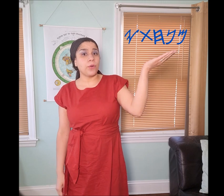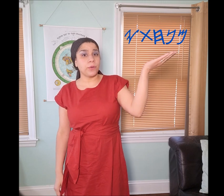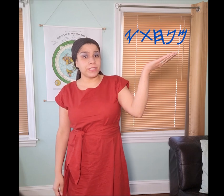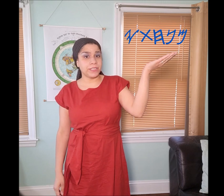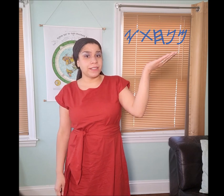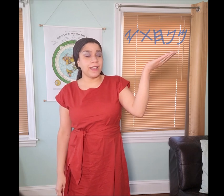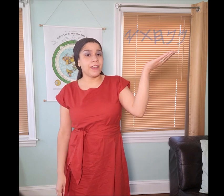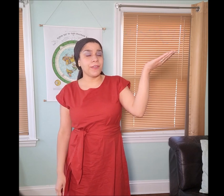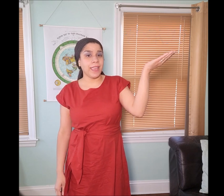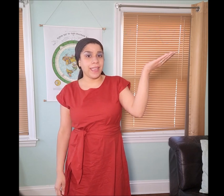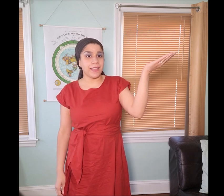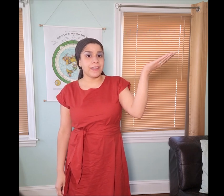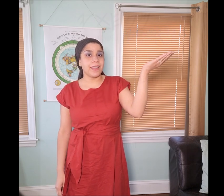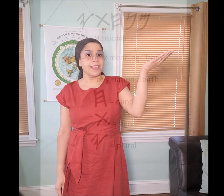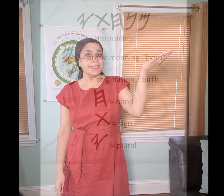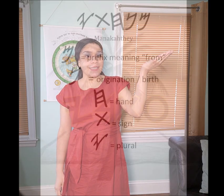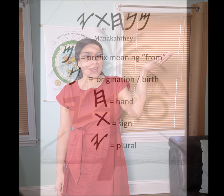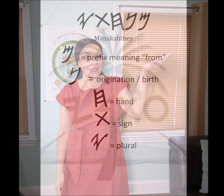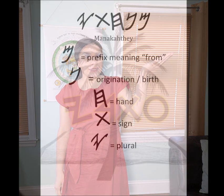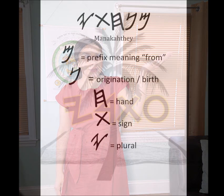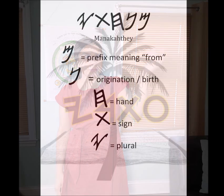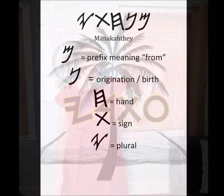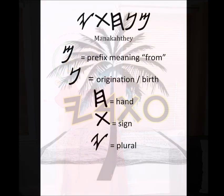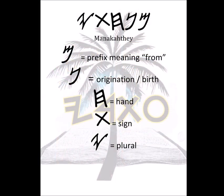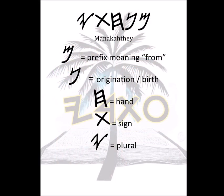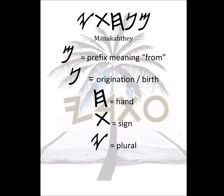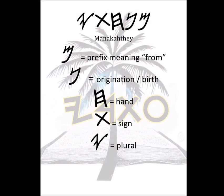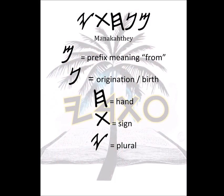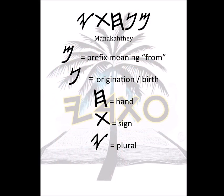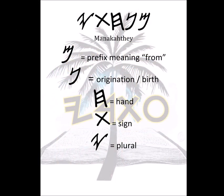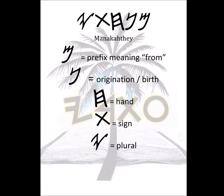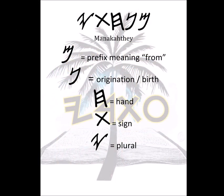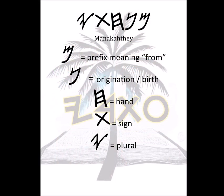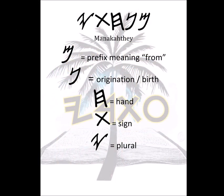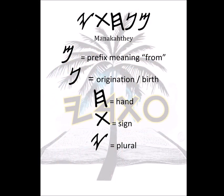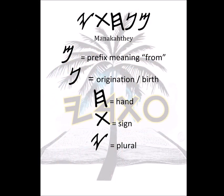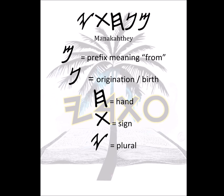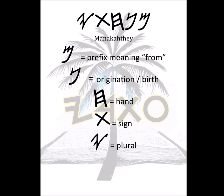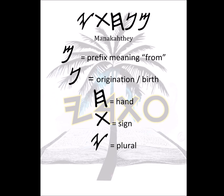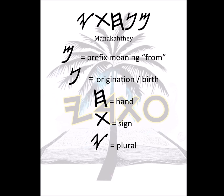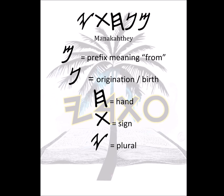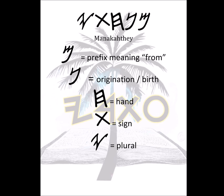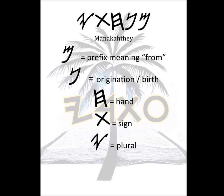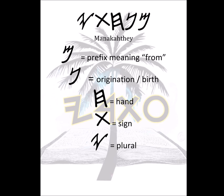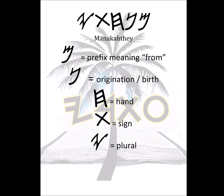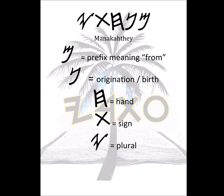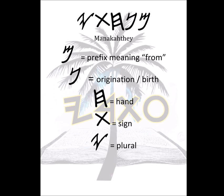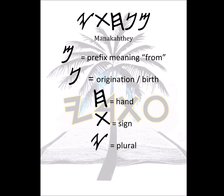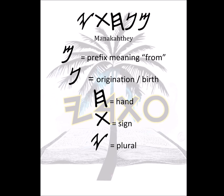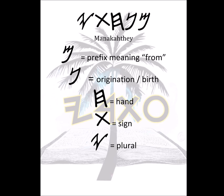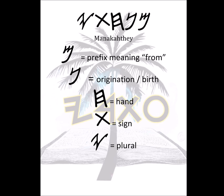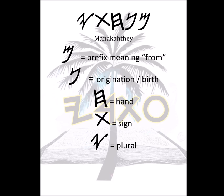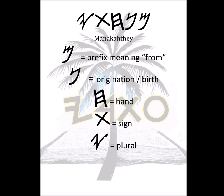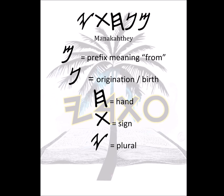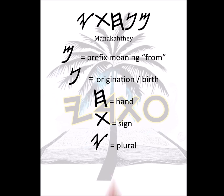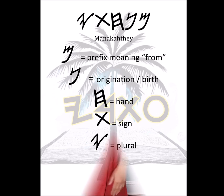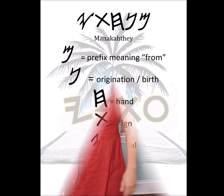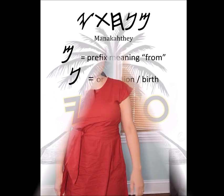origin of hand signs. That's what Manakahthey 𐤌𐤍𐤇𐤕𐤉 means.